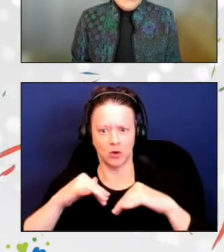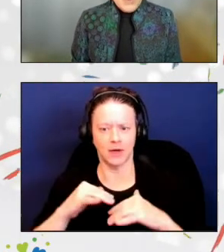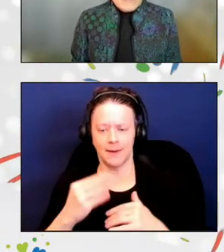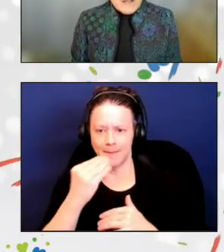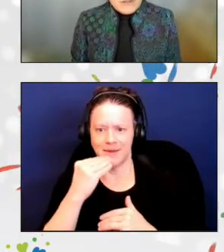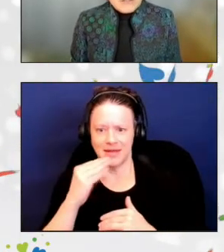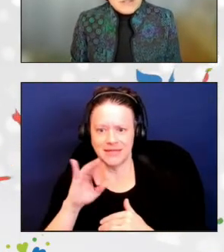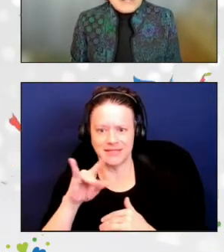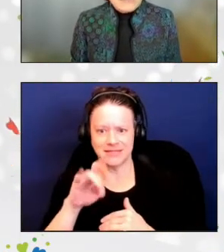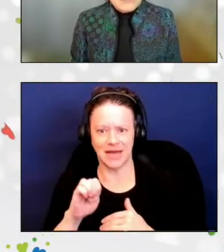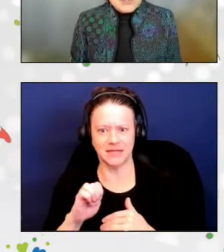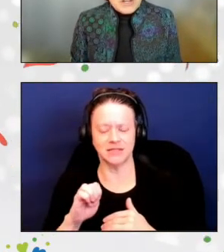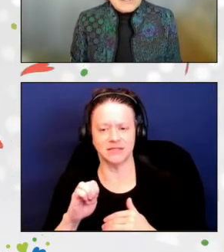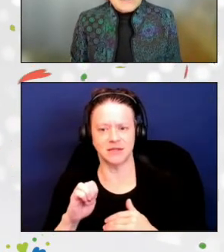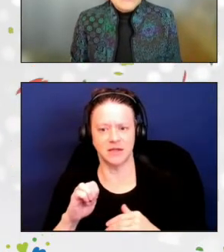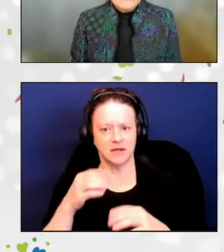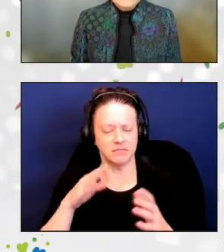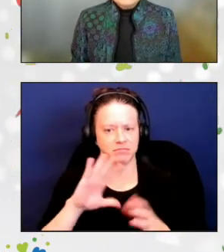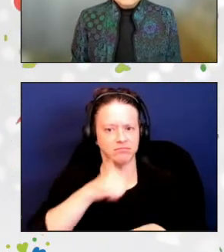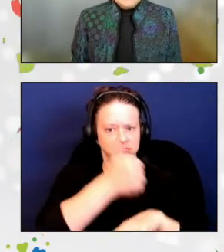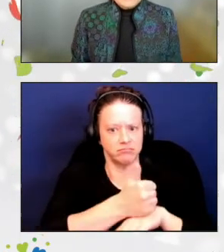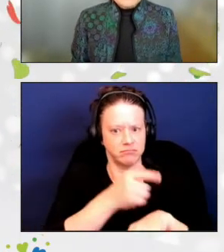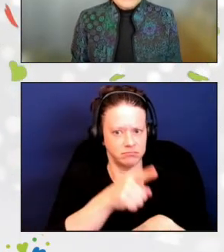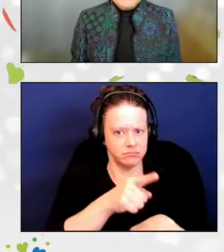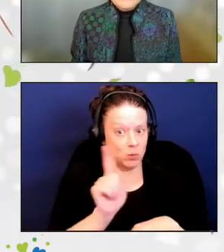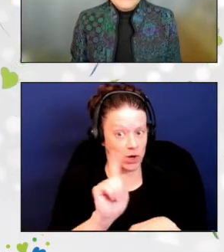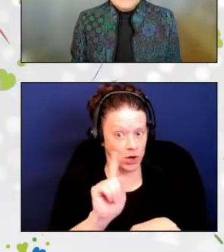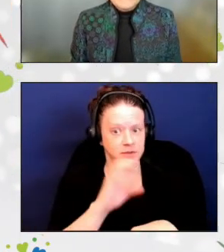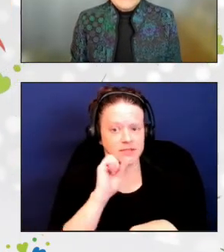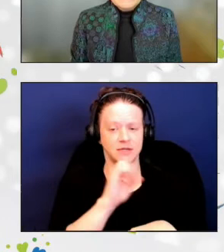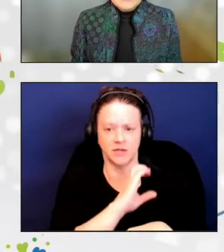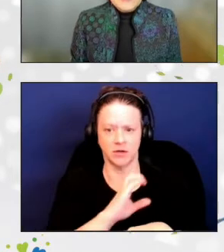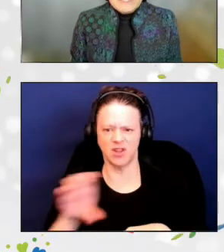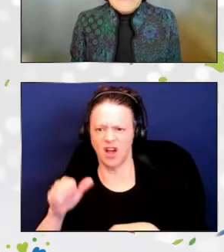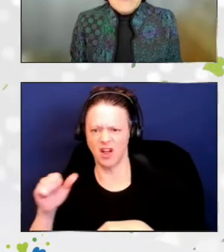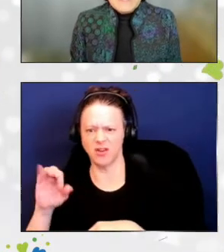while other sites struggled, she worked with her team to reinvent